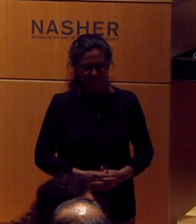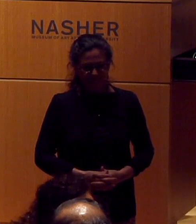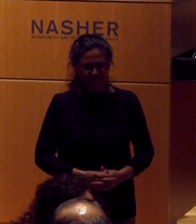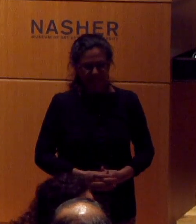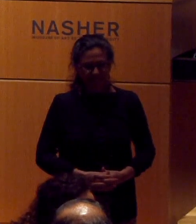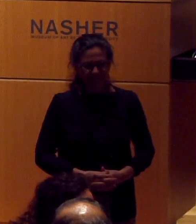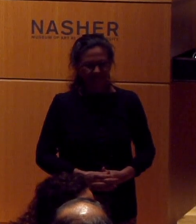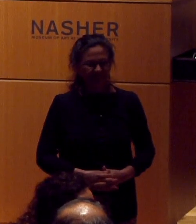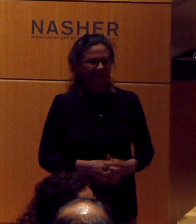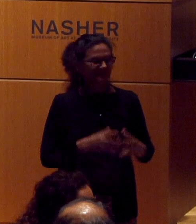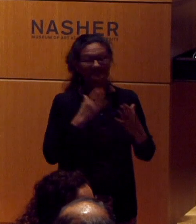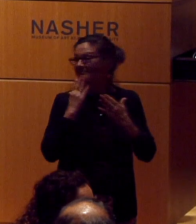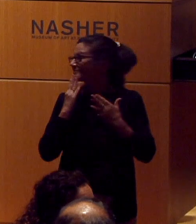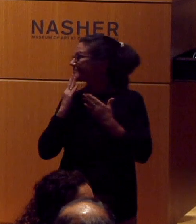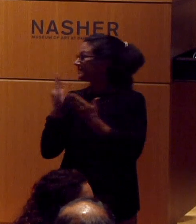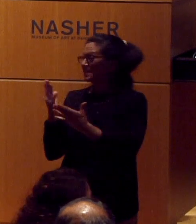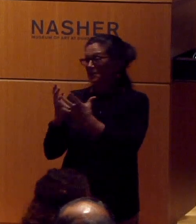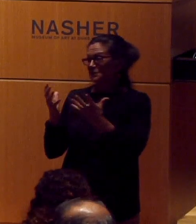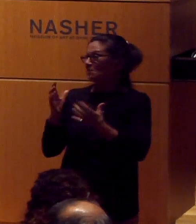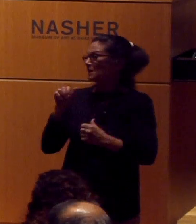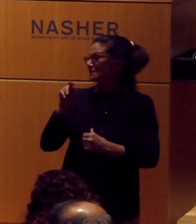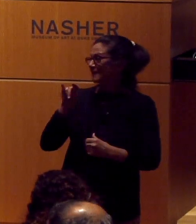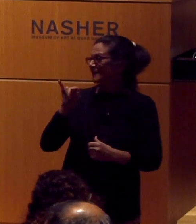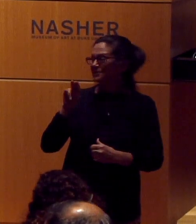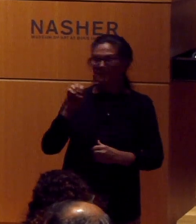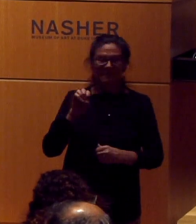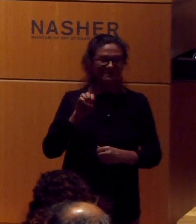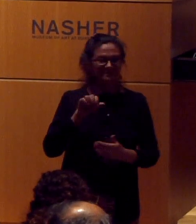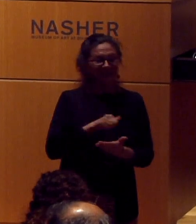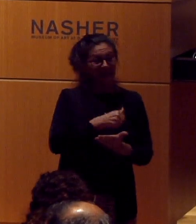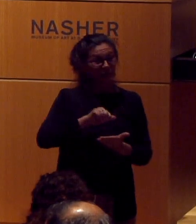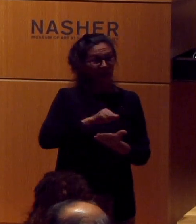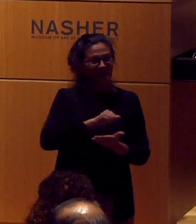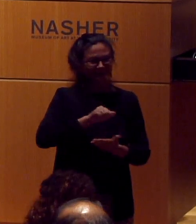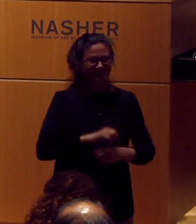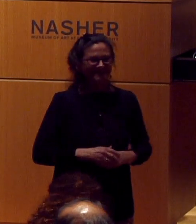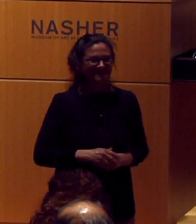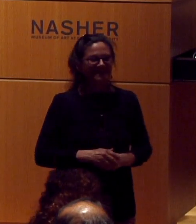Thank you so much, Antoine. It’s my pleasure to introduce our third speaker.